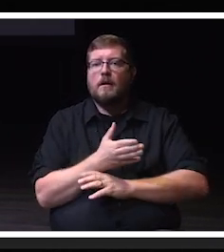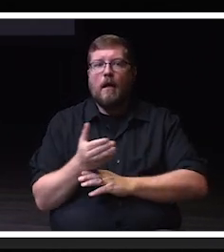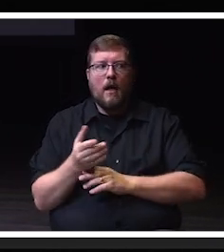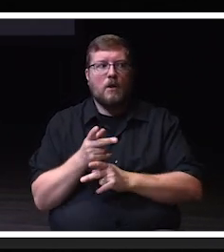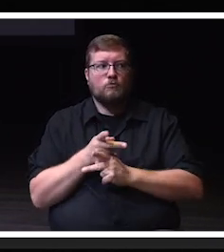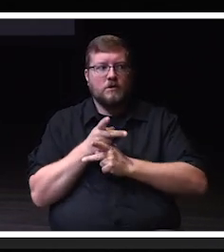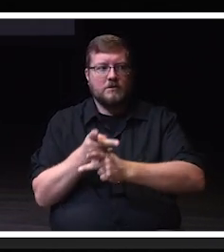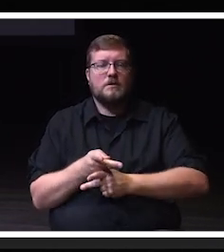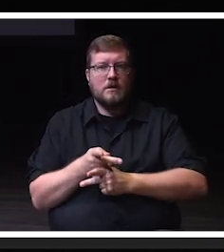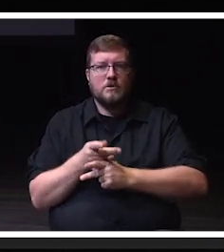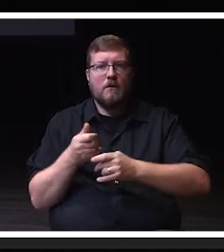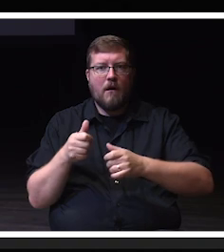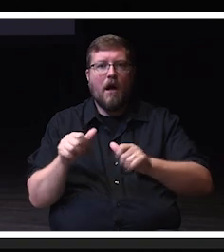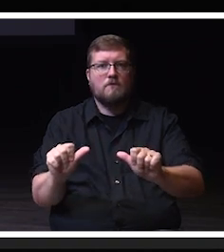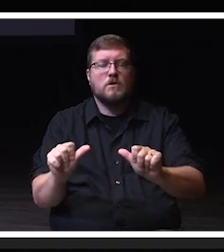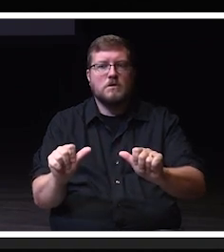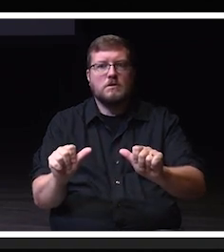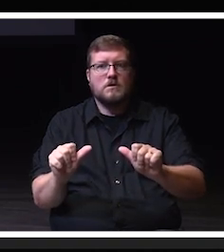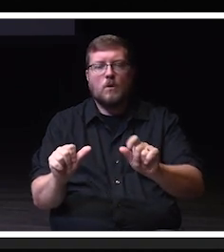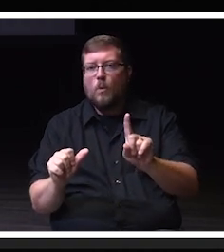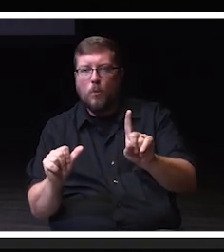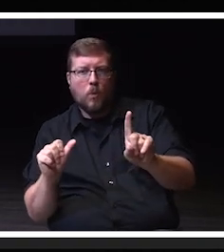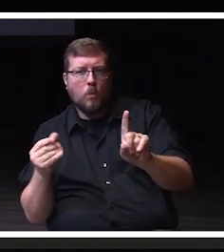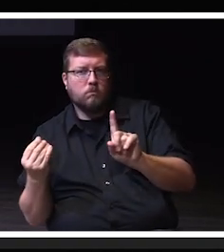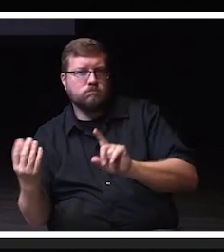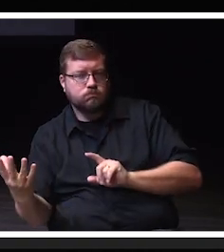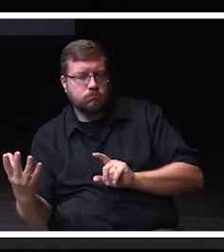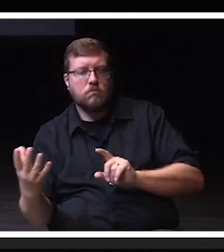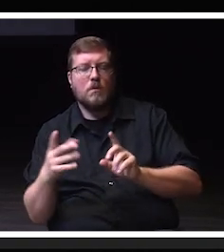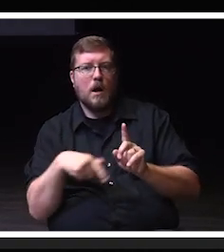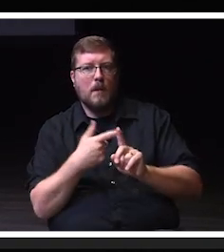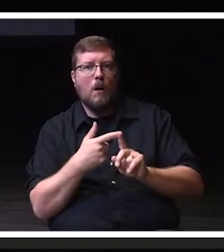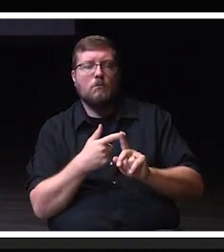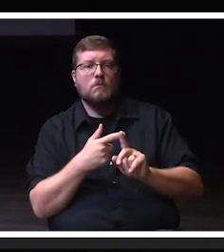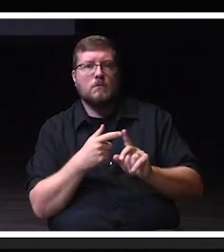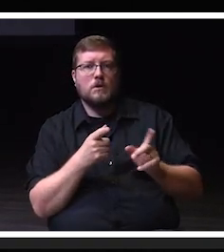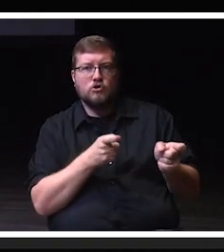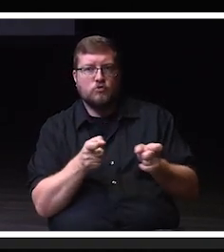I don't - one more thing about, strategic planning to add to the fun